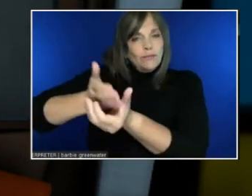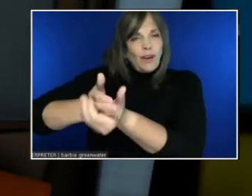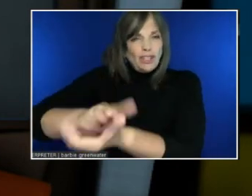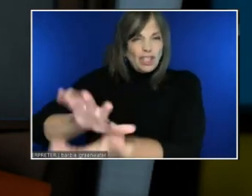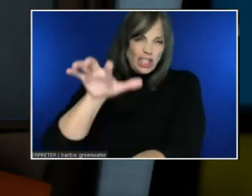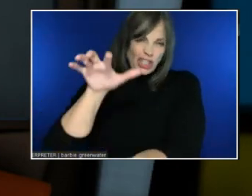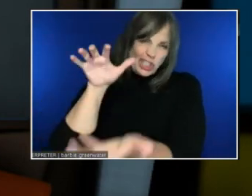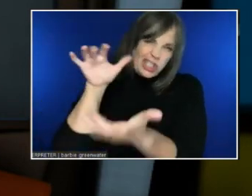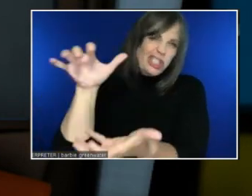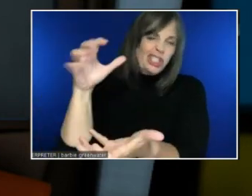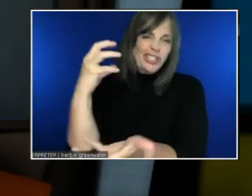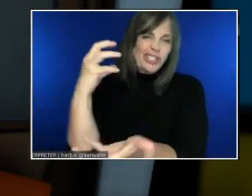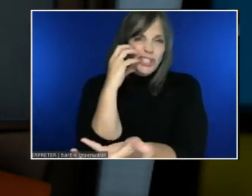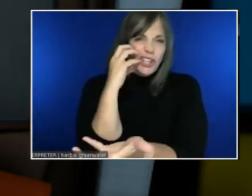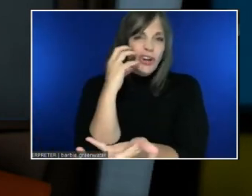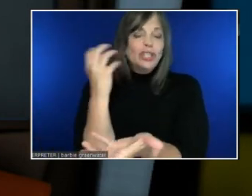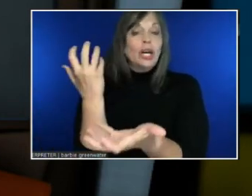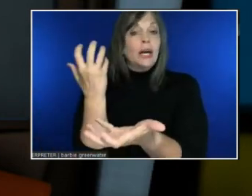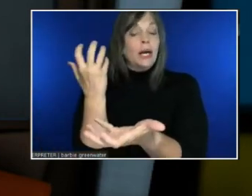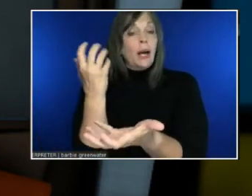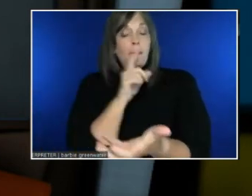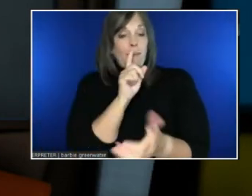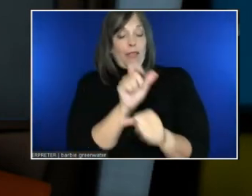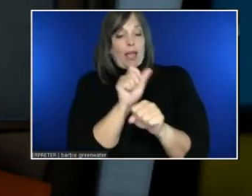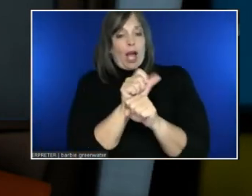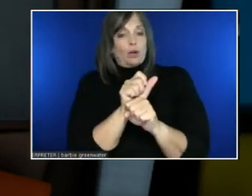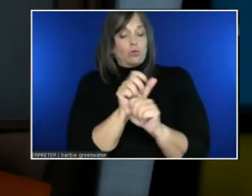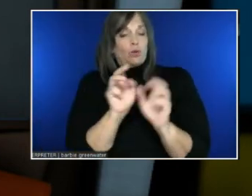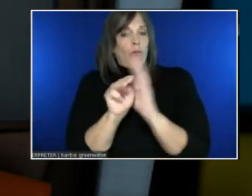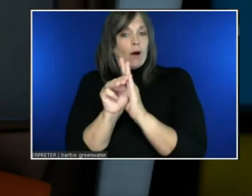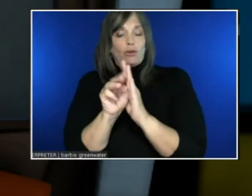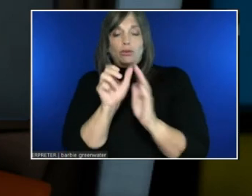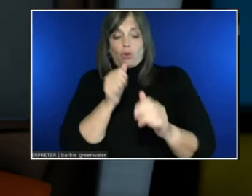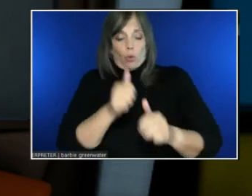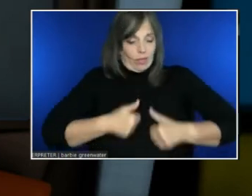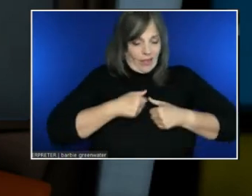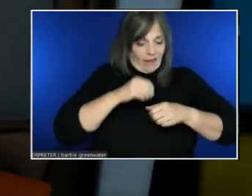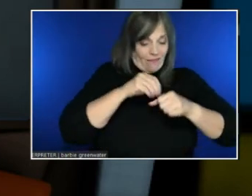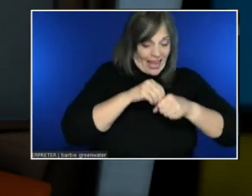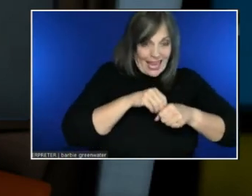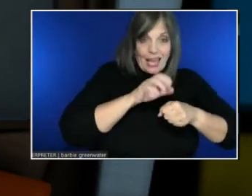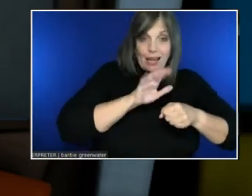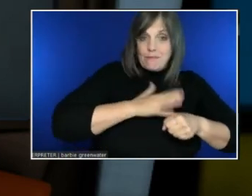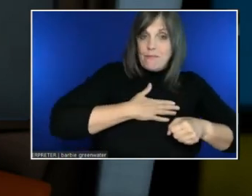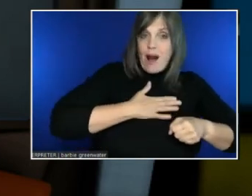But the actual models don't live on your device. They live in Azure.